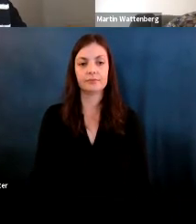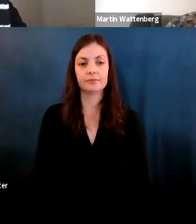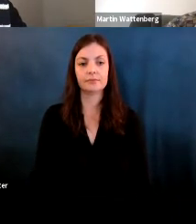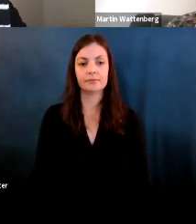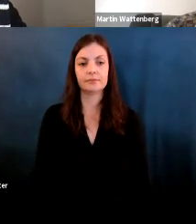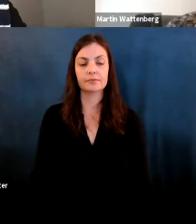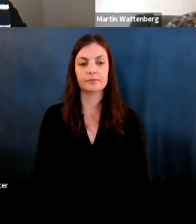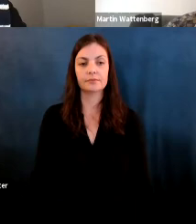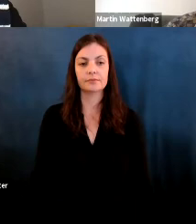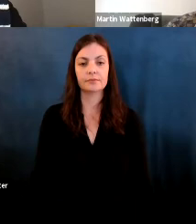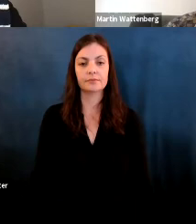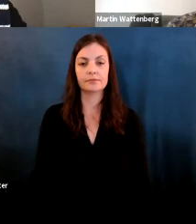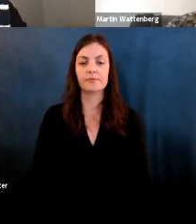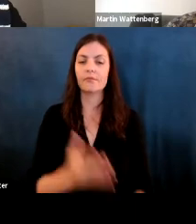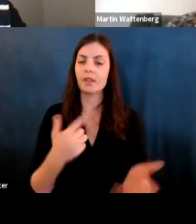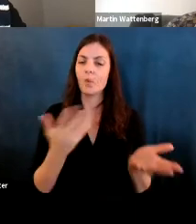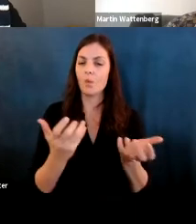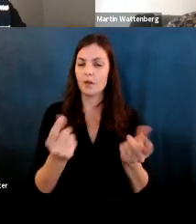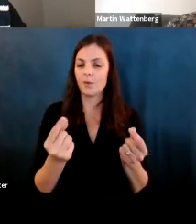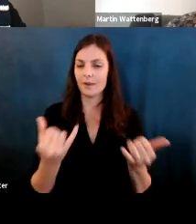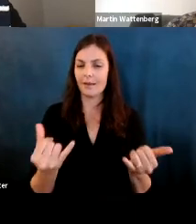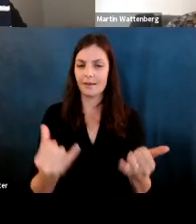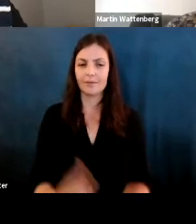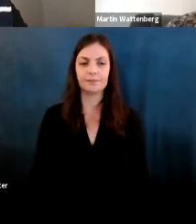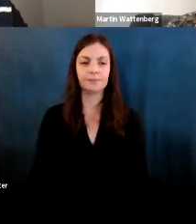Fernanda Viegas: And thing I want to do now is oops.